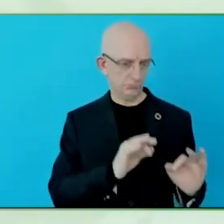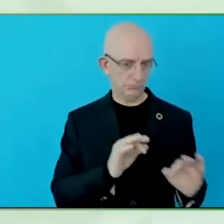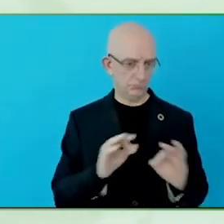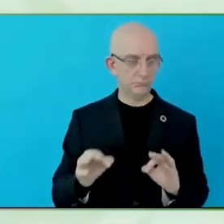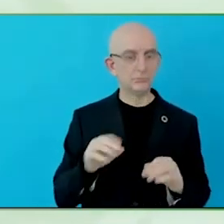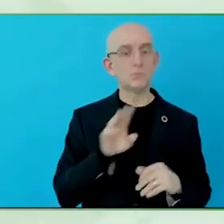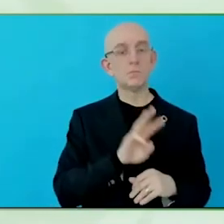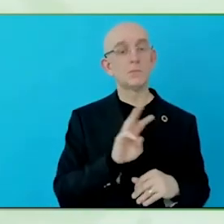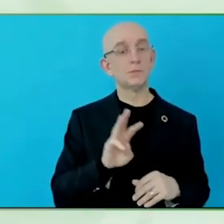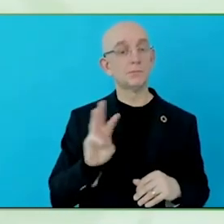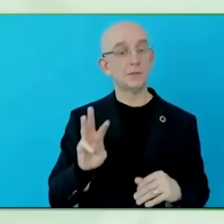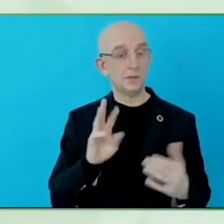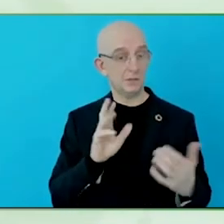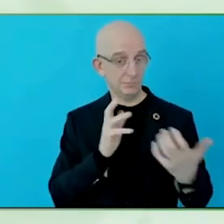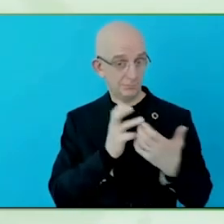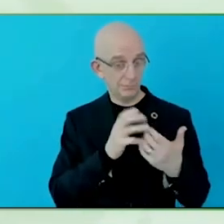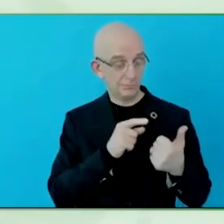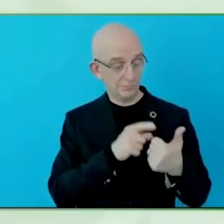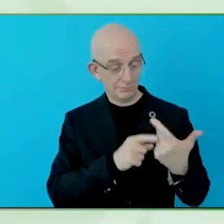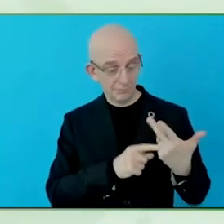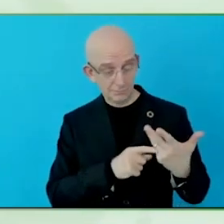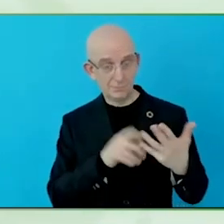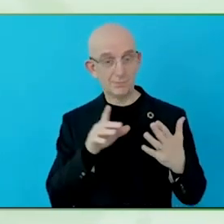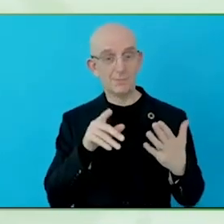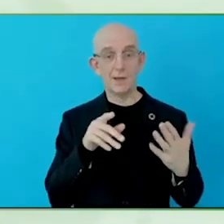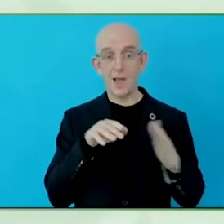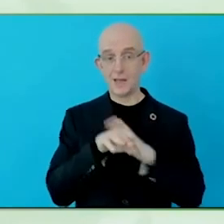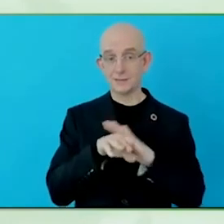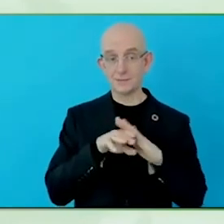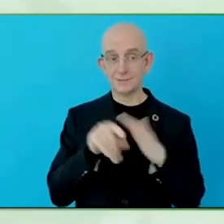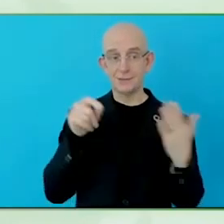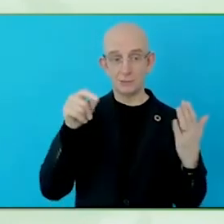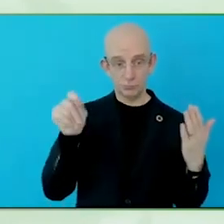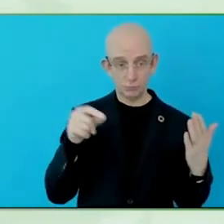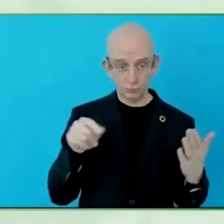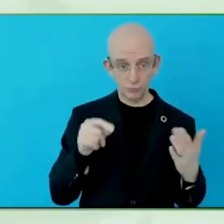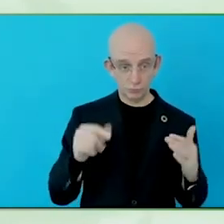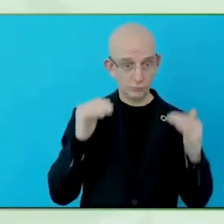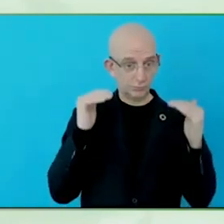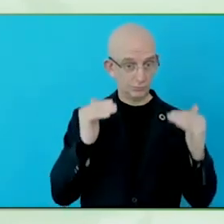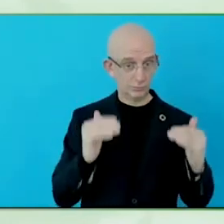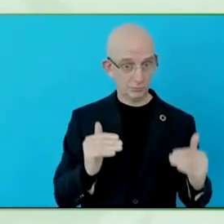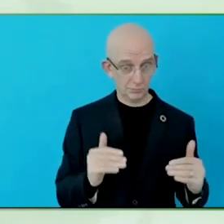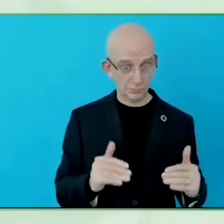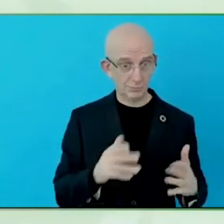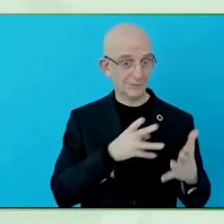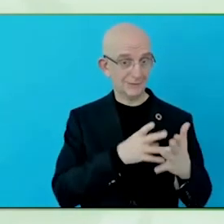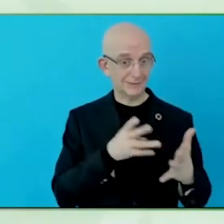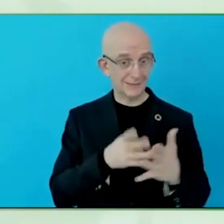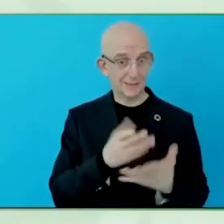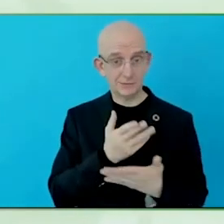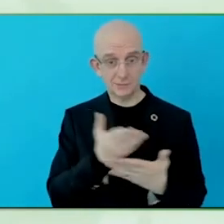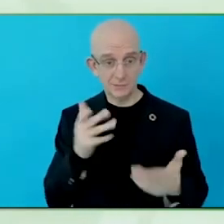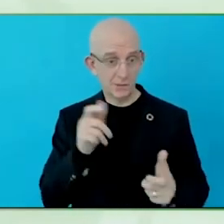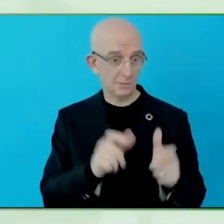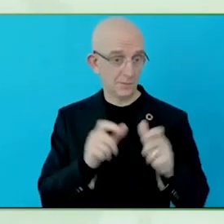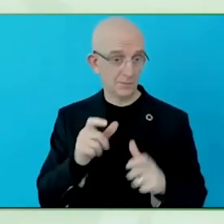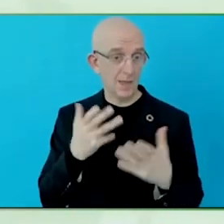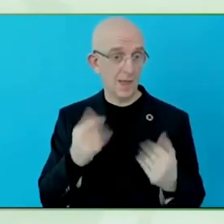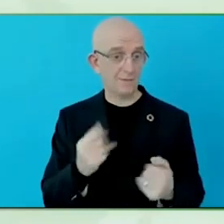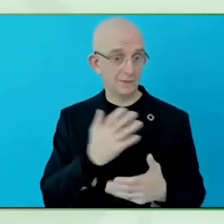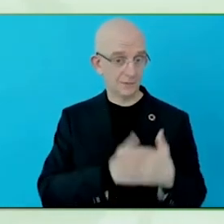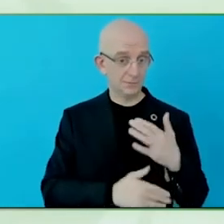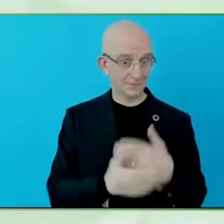Those applications again when you are onboarding, and you need to be able to ensure that following the steps,